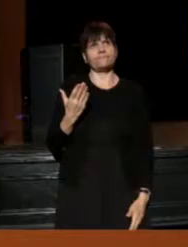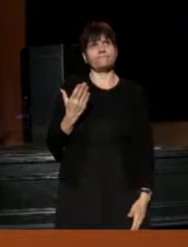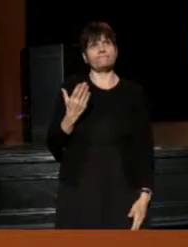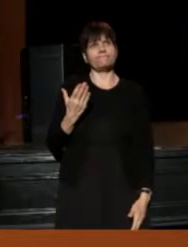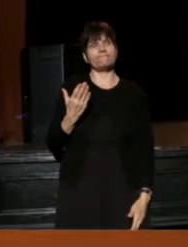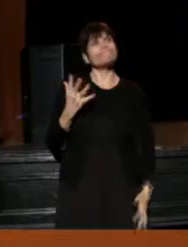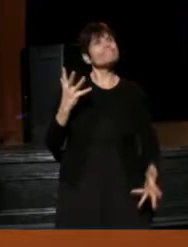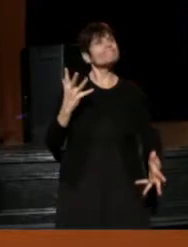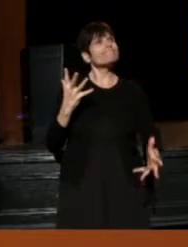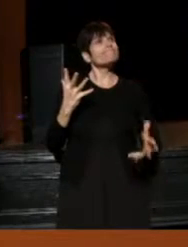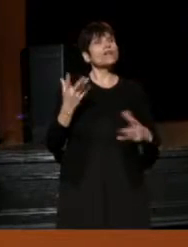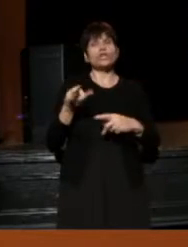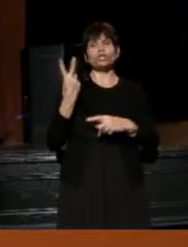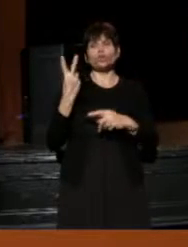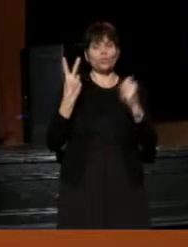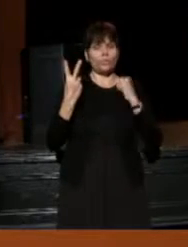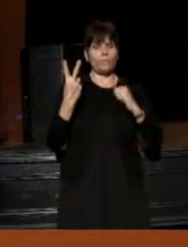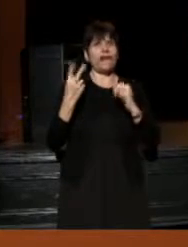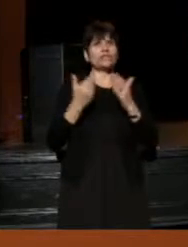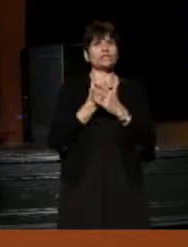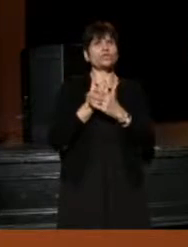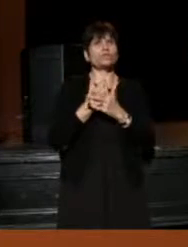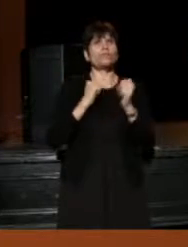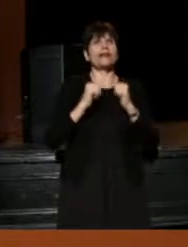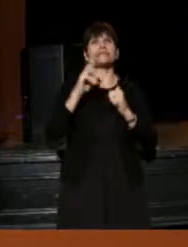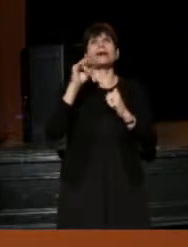We did two plays, two new plays by Rajiv Joseph.